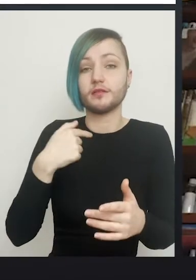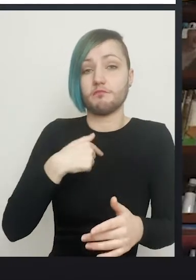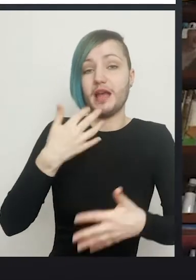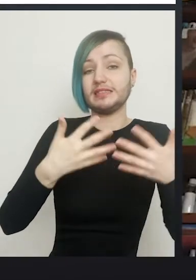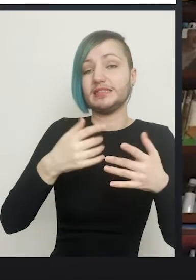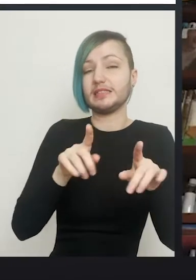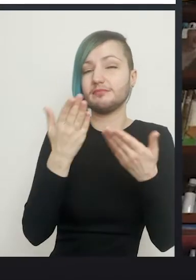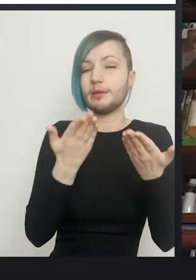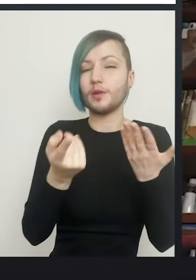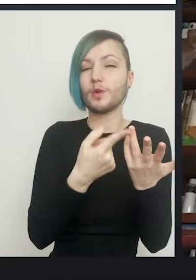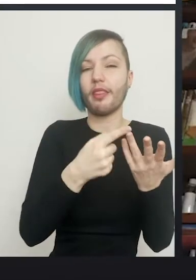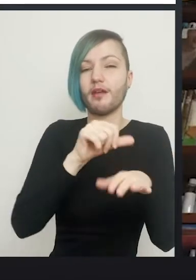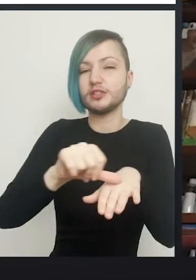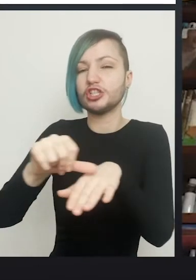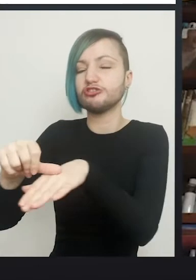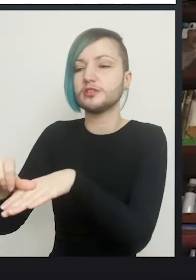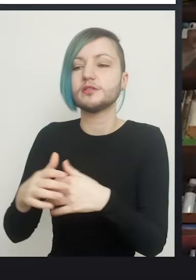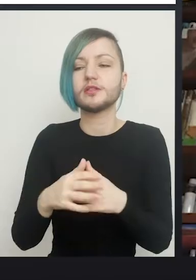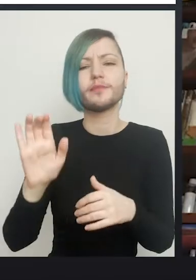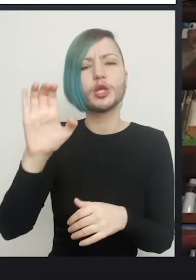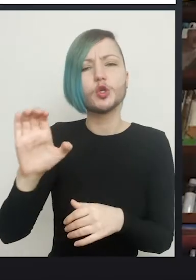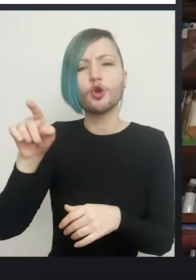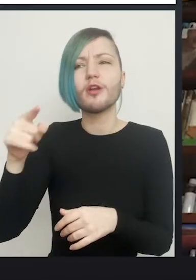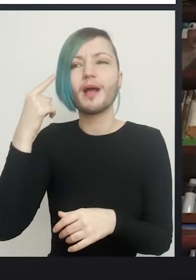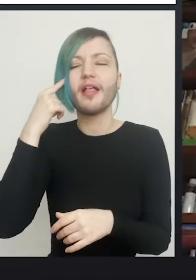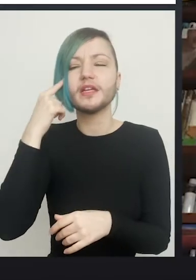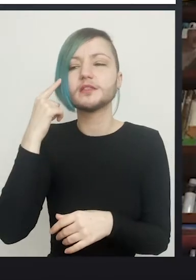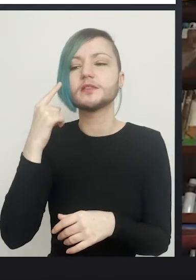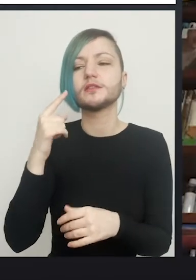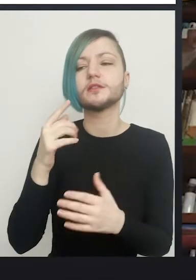Most of the published series from Europe are around 1 to 1.5%.